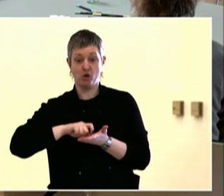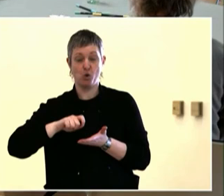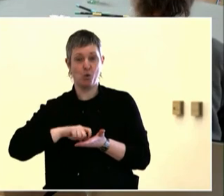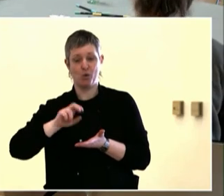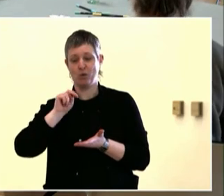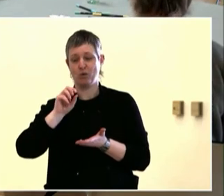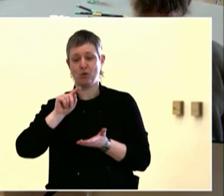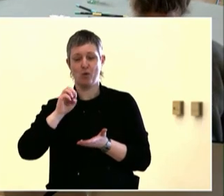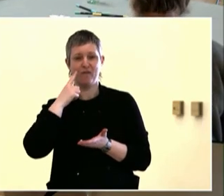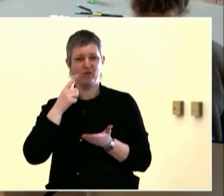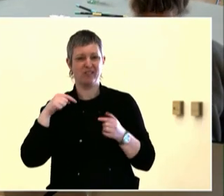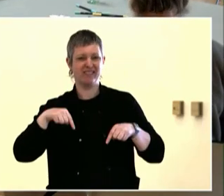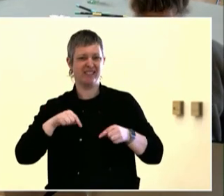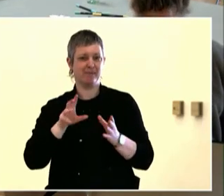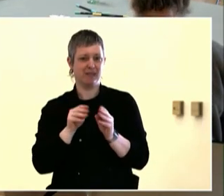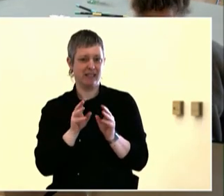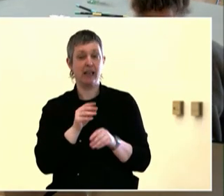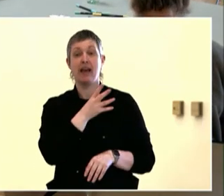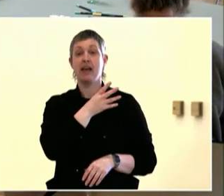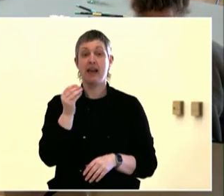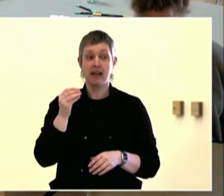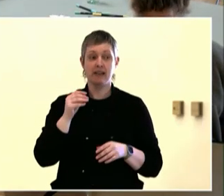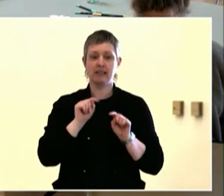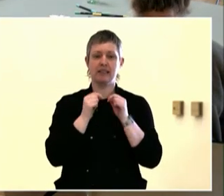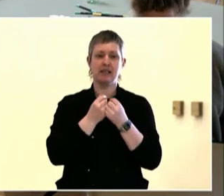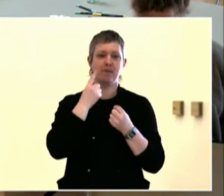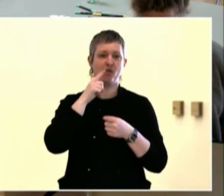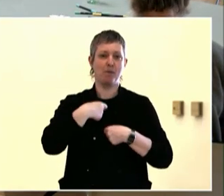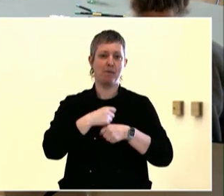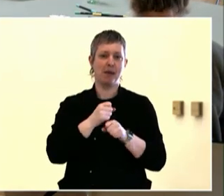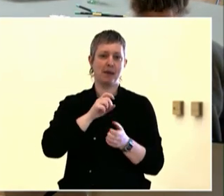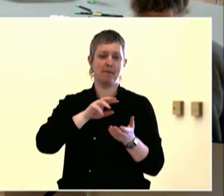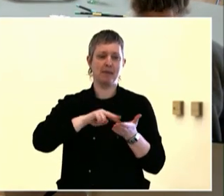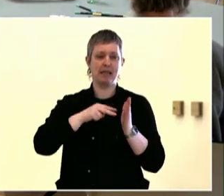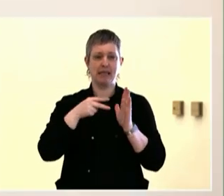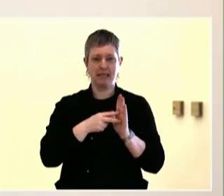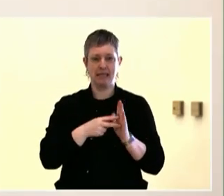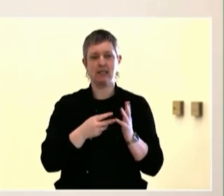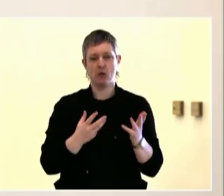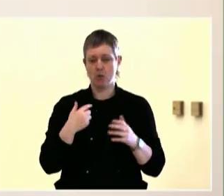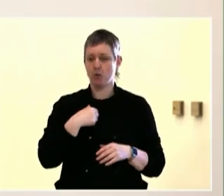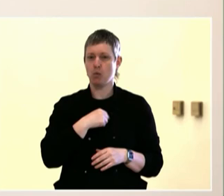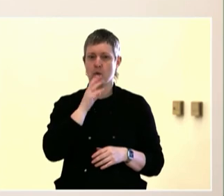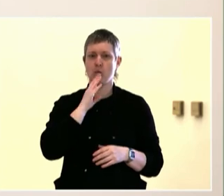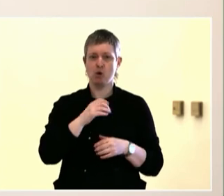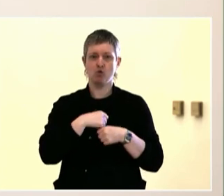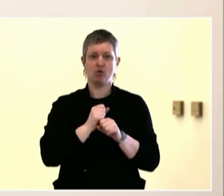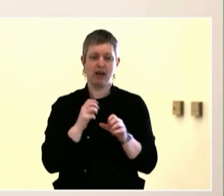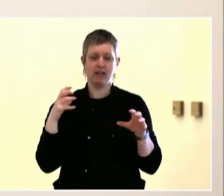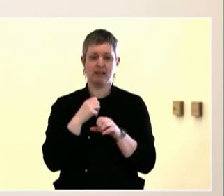[Indiscernible] -- Perla, I'm